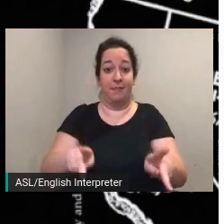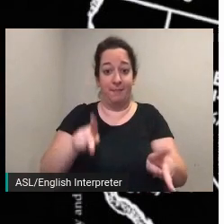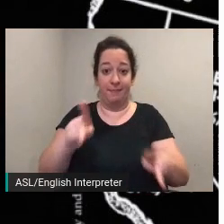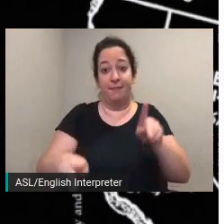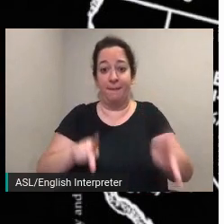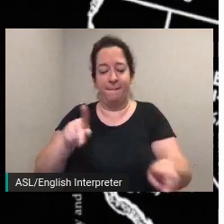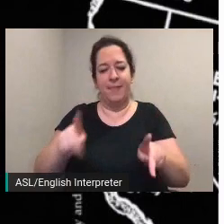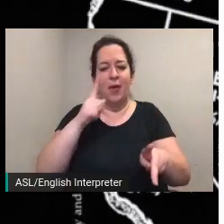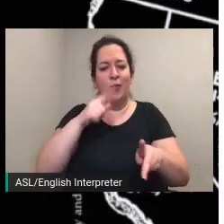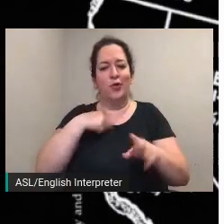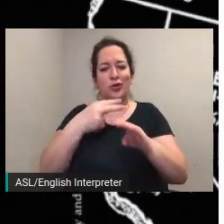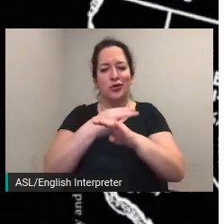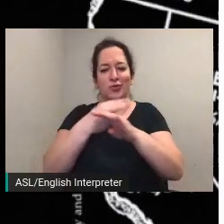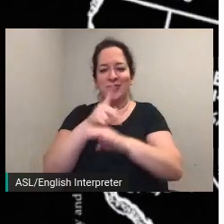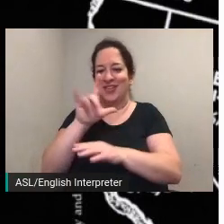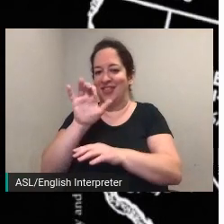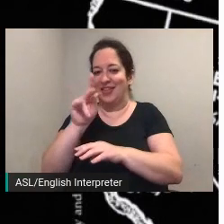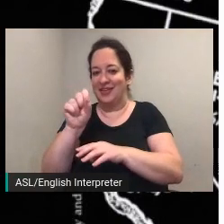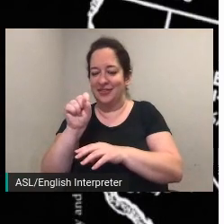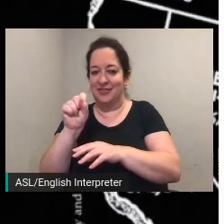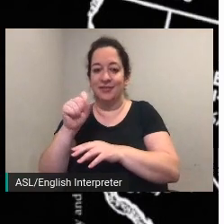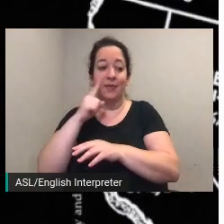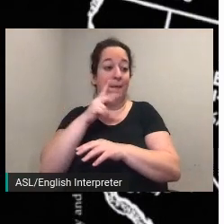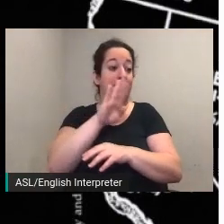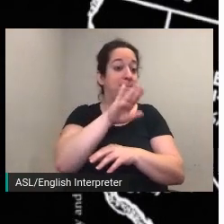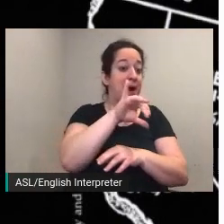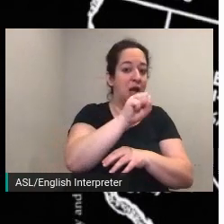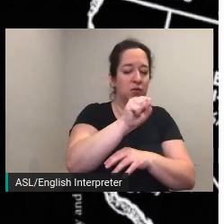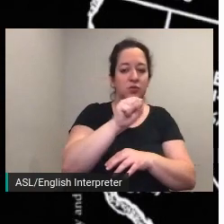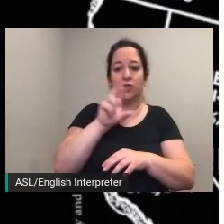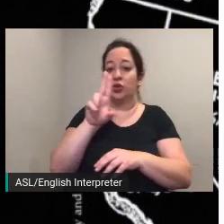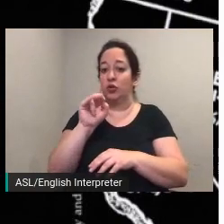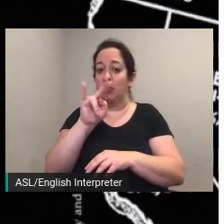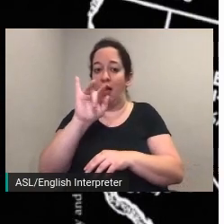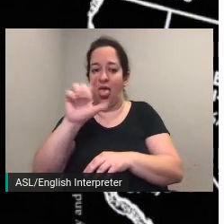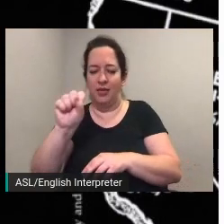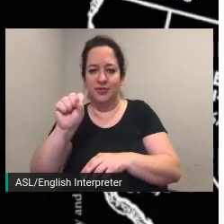story into the map bios urls and images can be